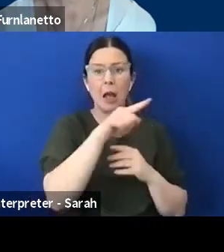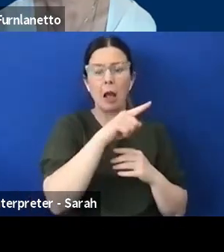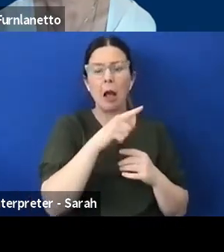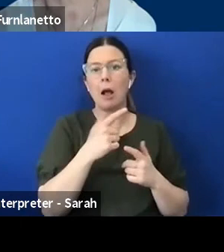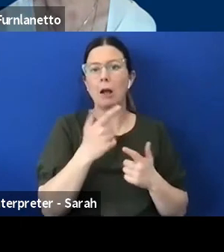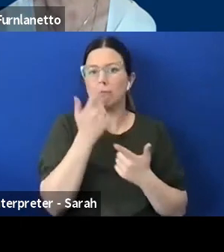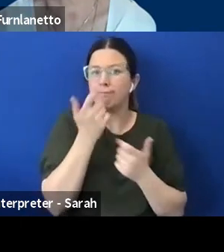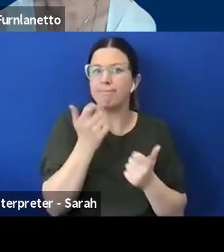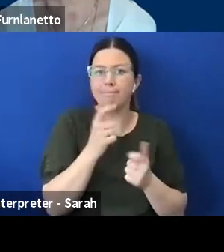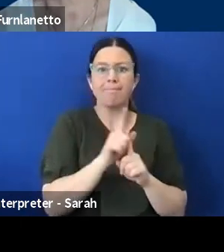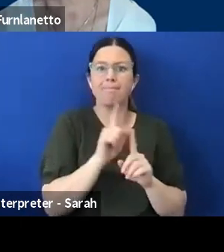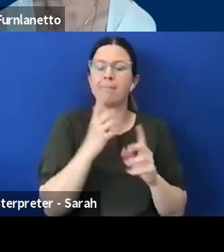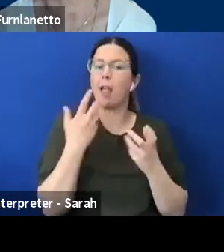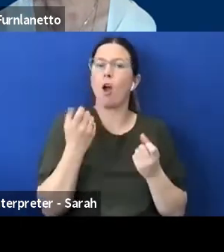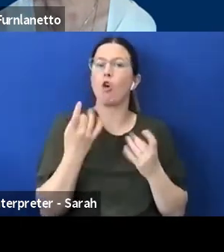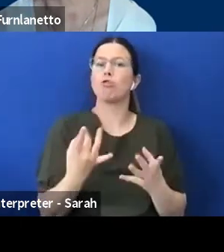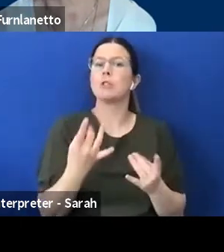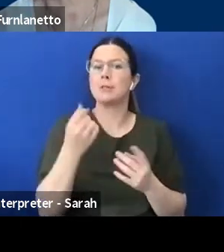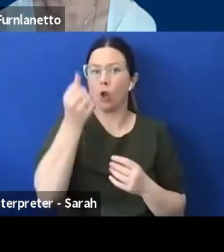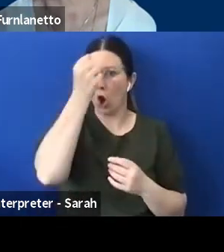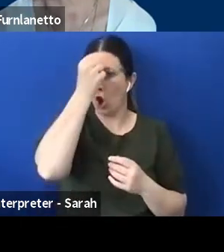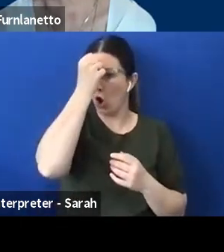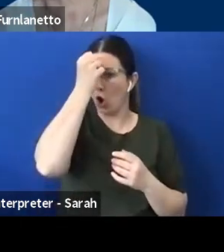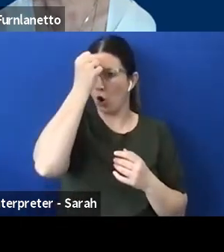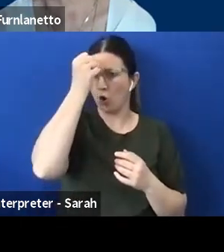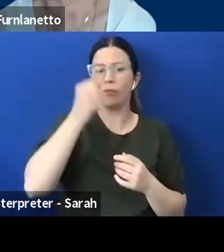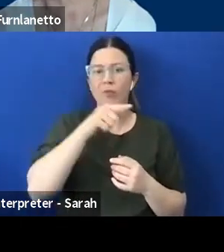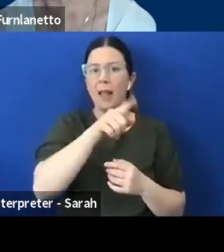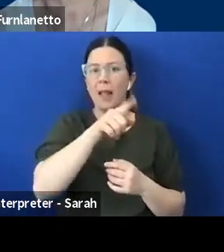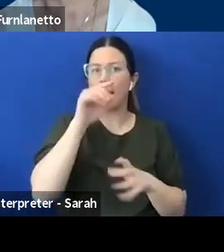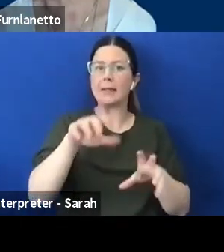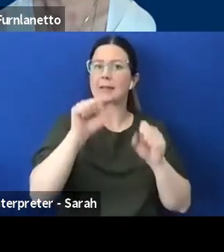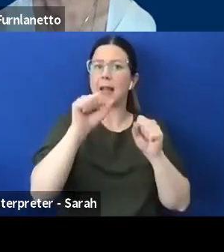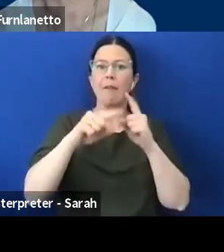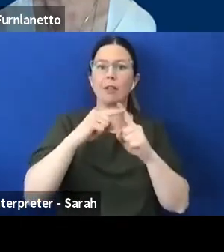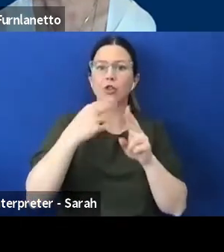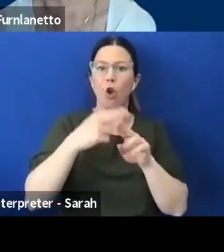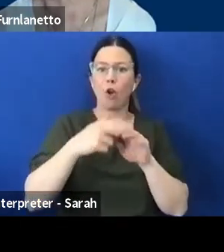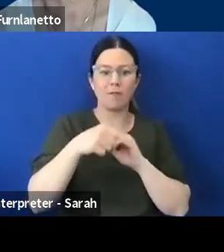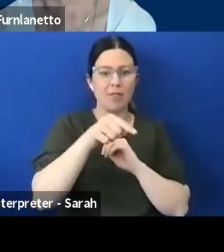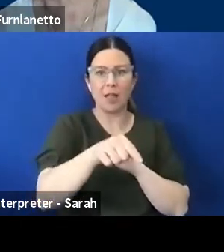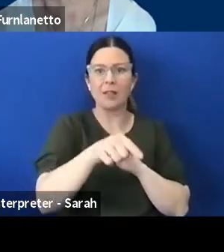to take advantage of that and to engage with the wider world on a very, very different basis.